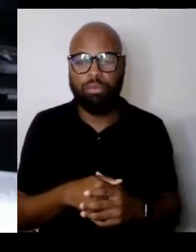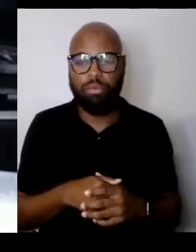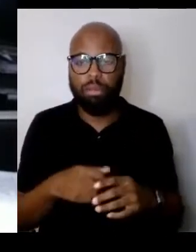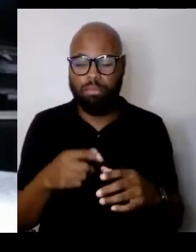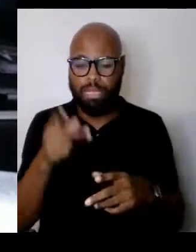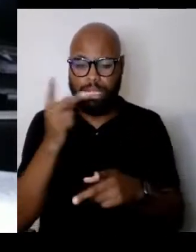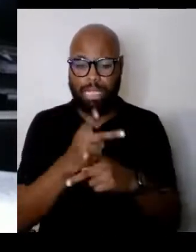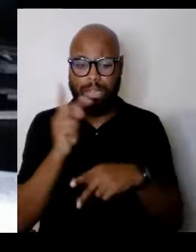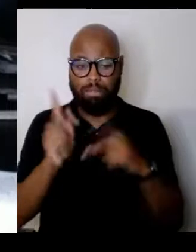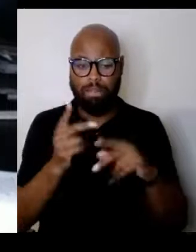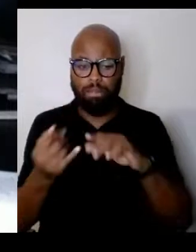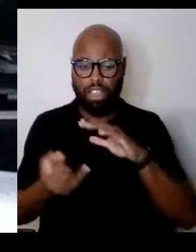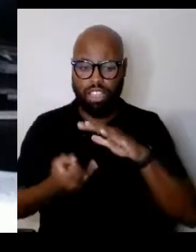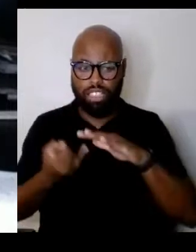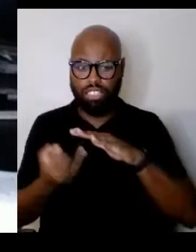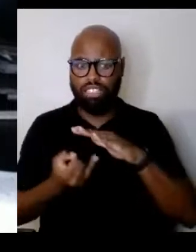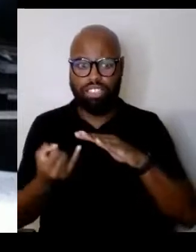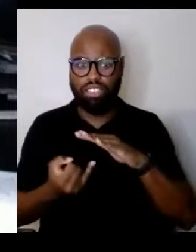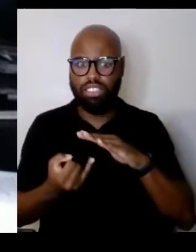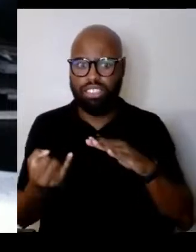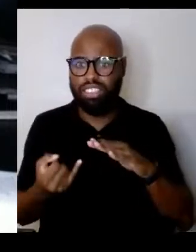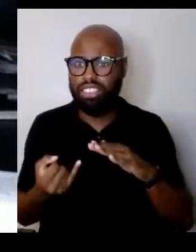and show them nothing but hostility,